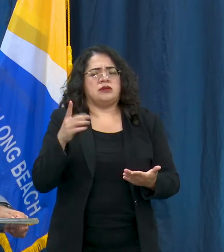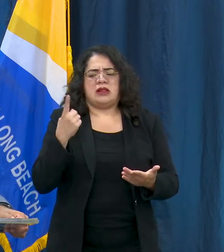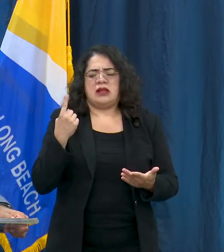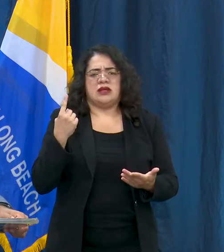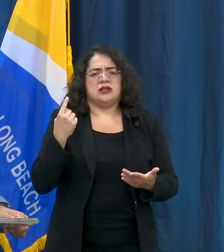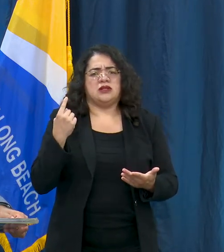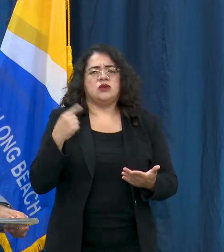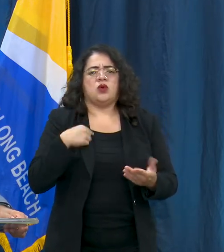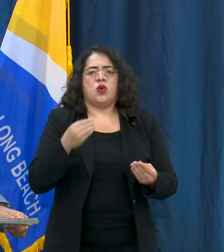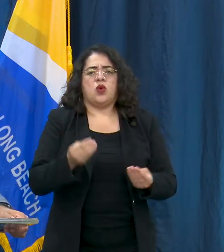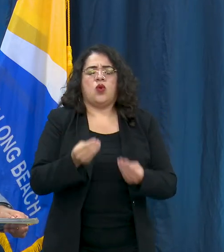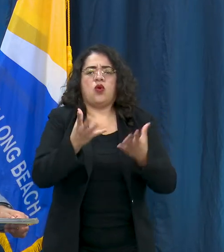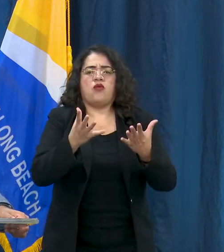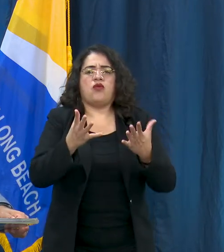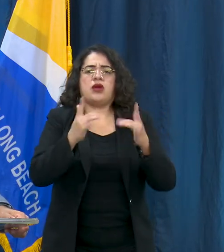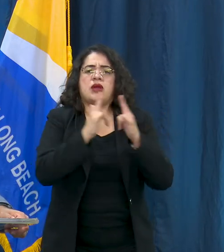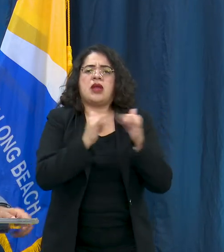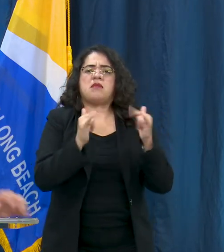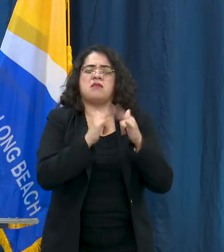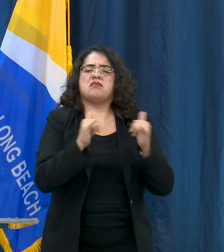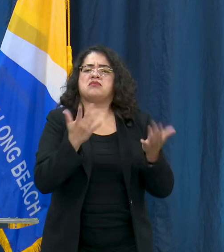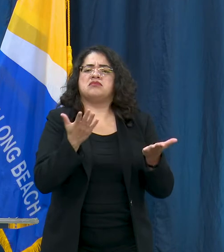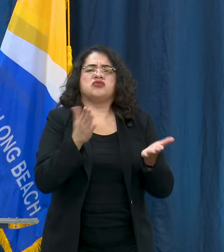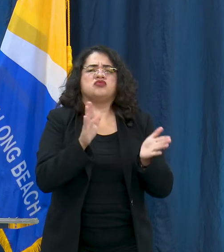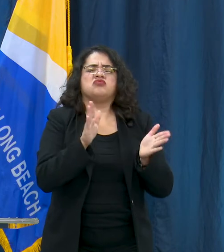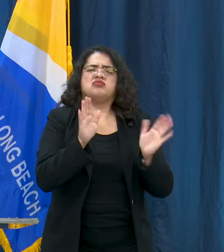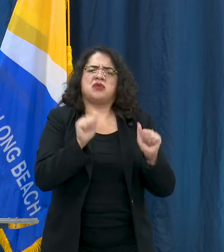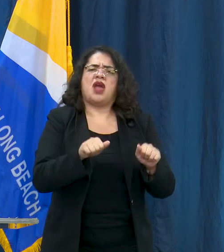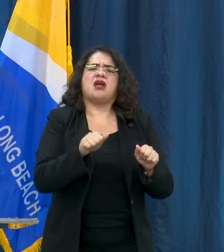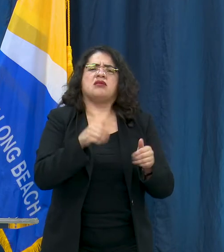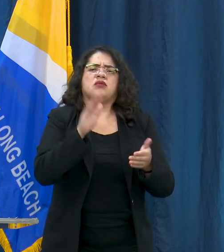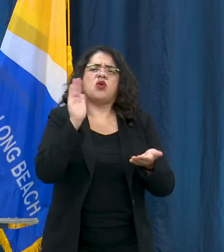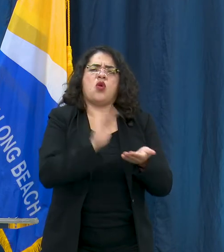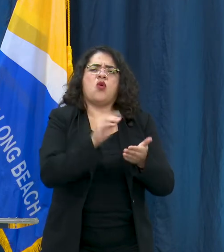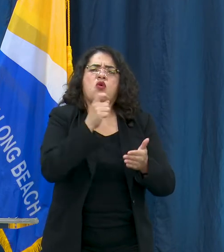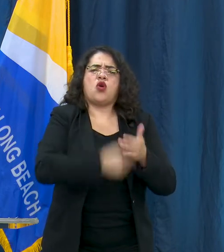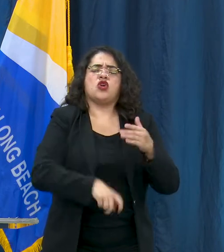going to be offering these camps for as little as $30 - $35